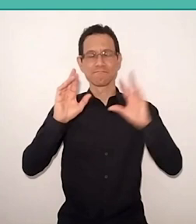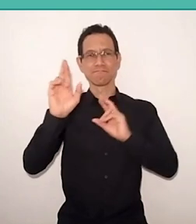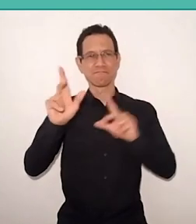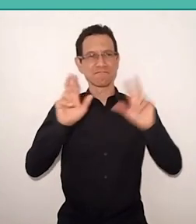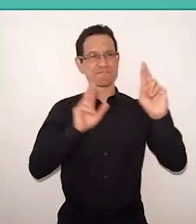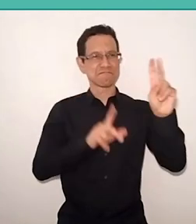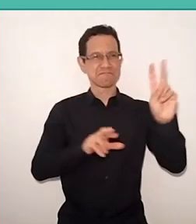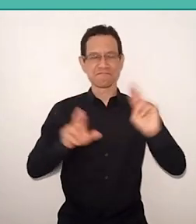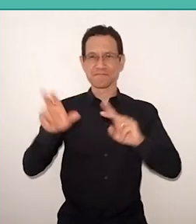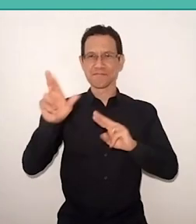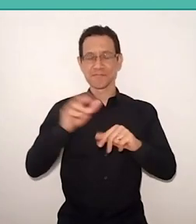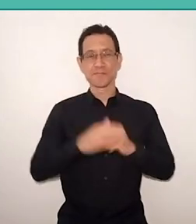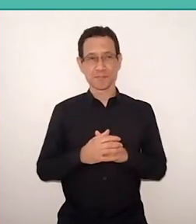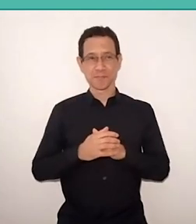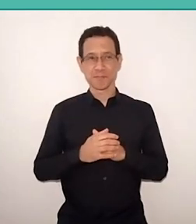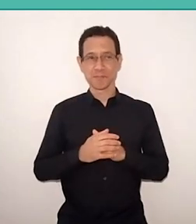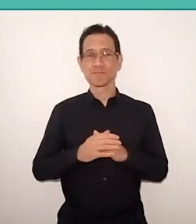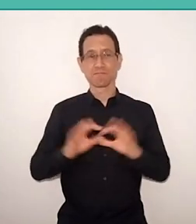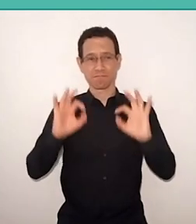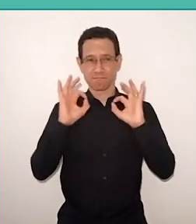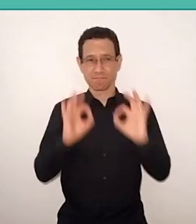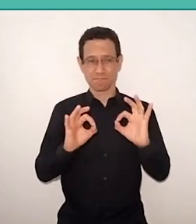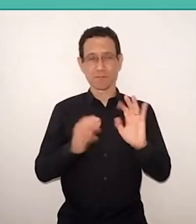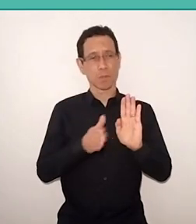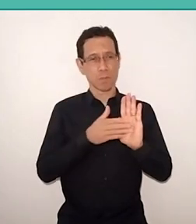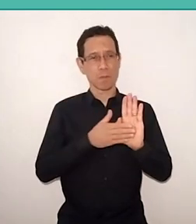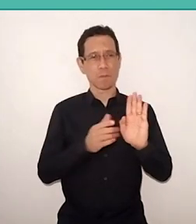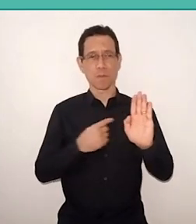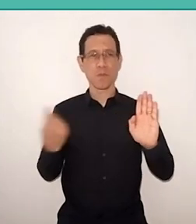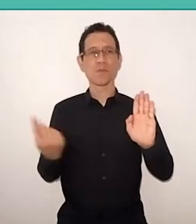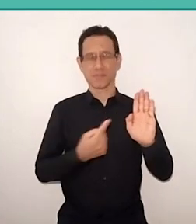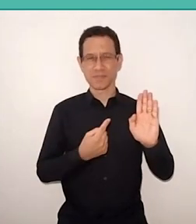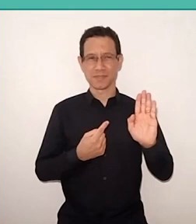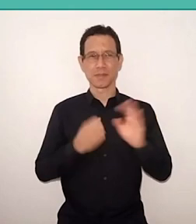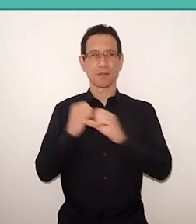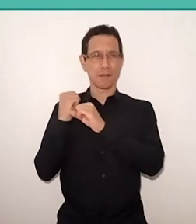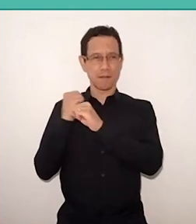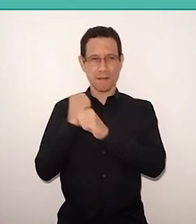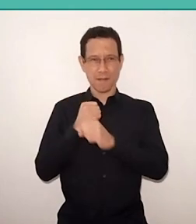And this has been, in fact, one of our purposes through this years, with our seminars.